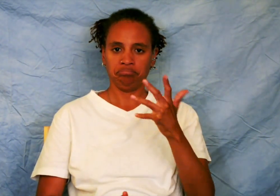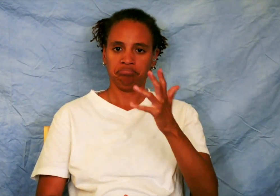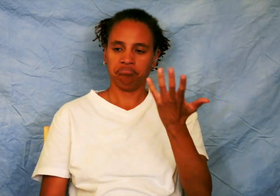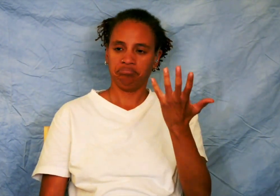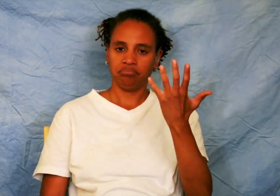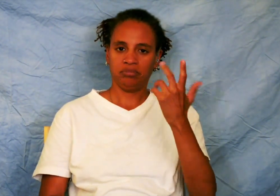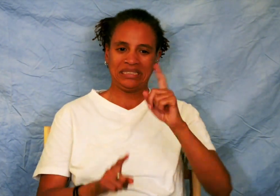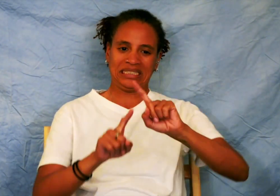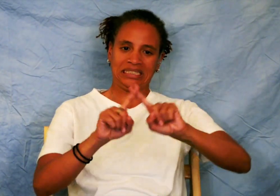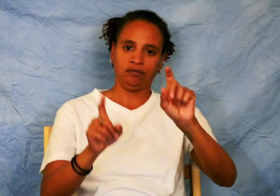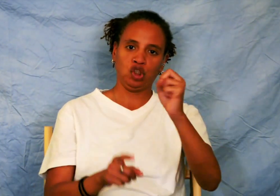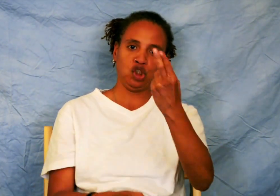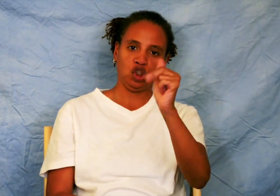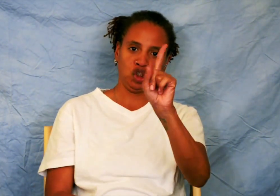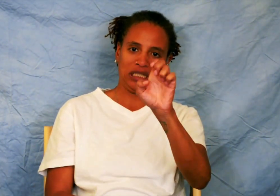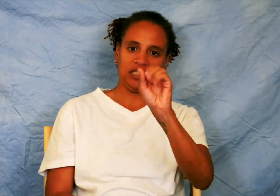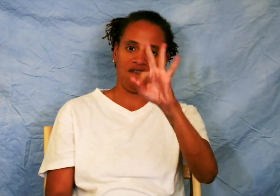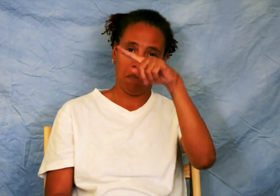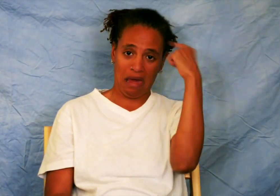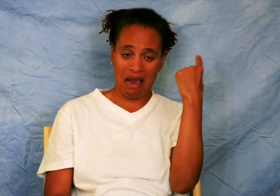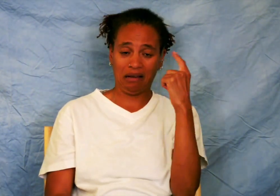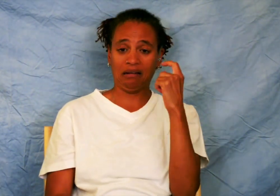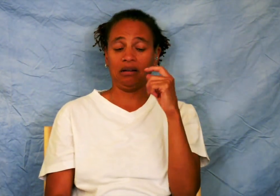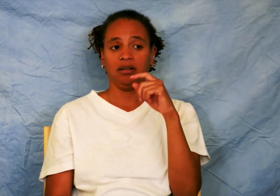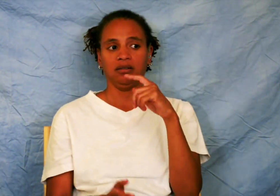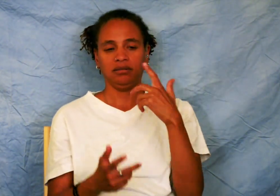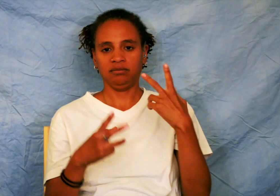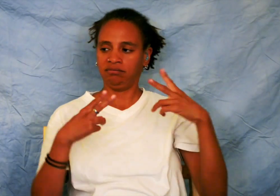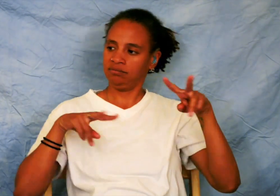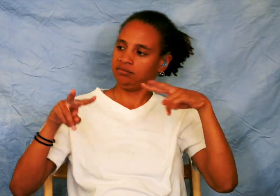shades of Black and looking around at each other and recognizing that based on skin color,